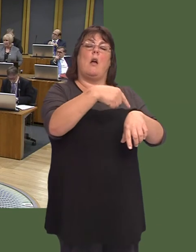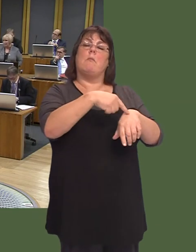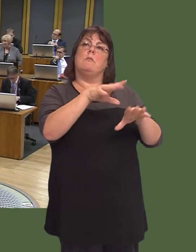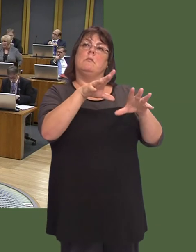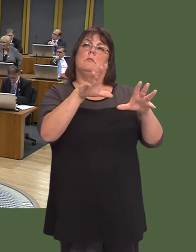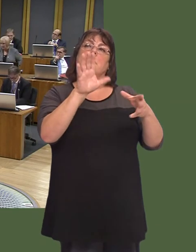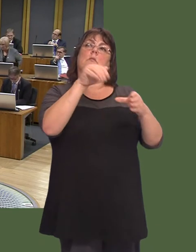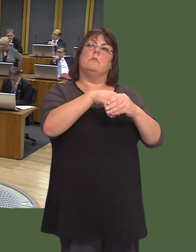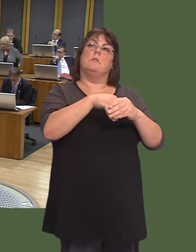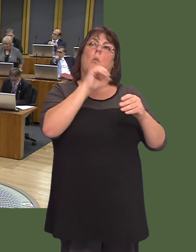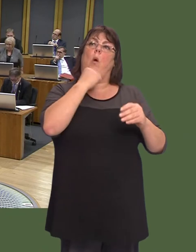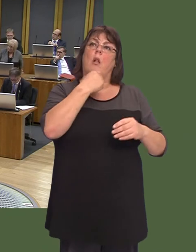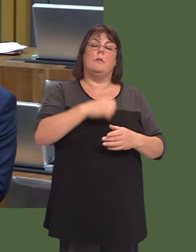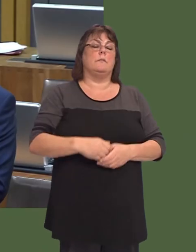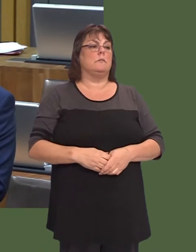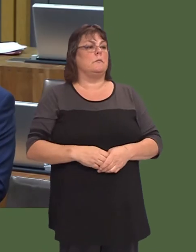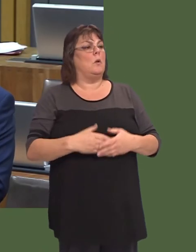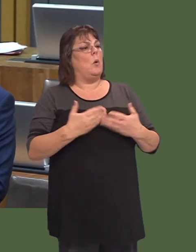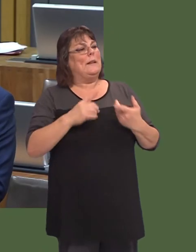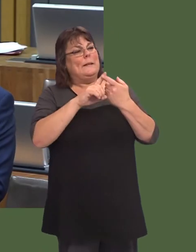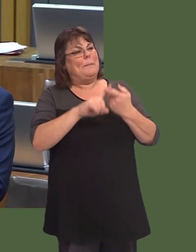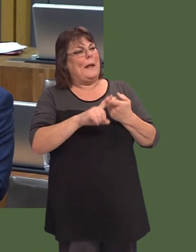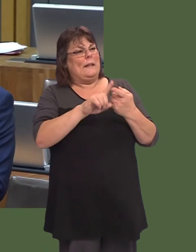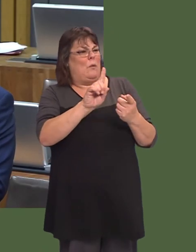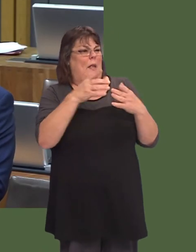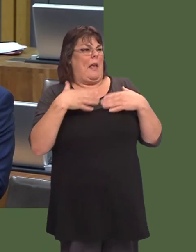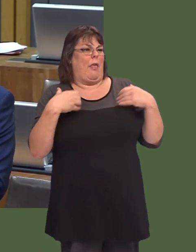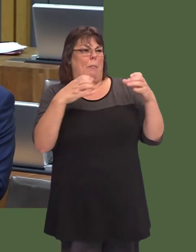than it currently seems to be. Carwyn Jones: Well, it might. It depends, of course, if the health boards agree or not.